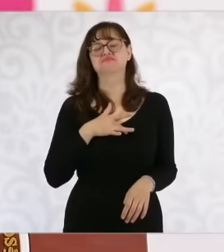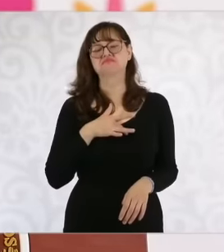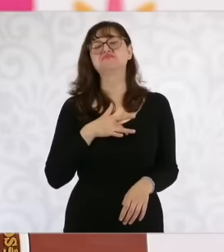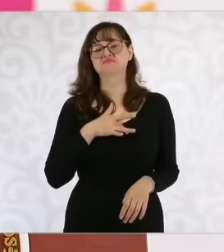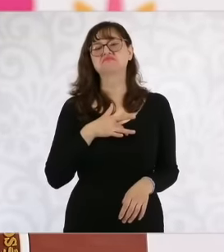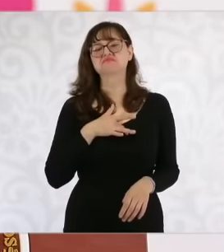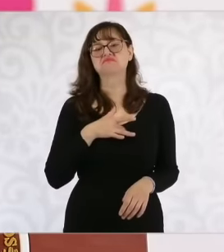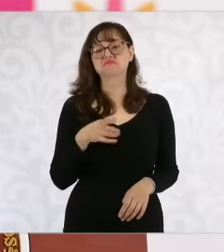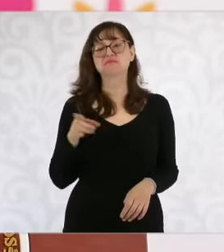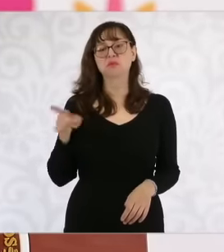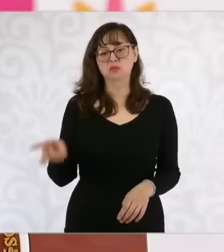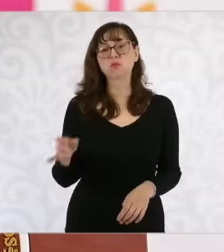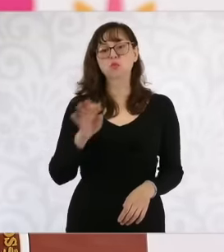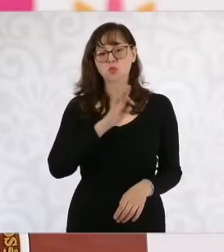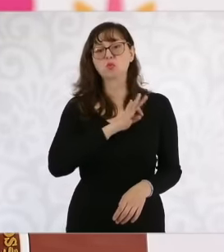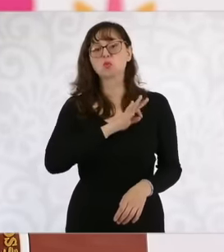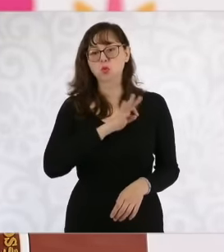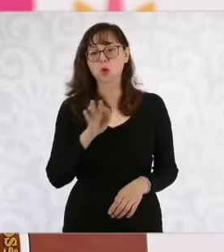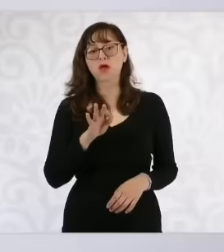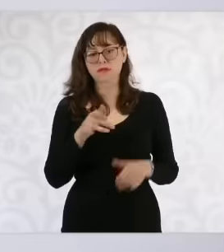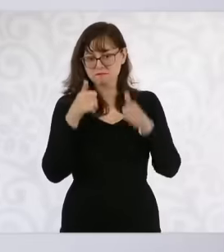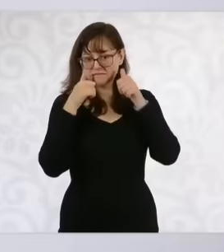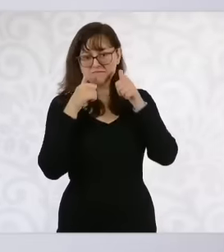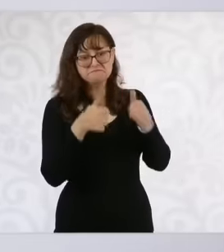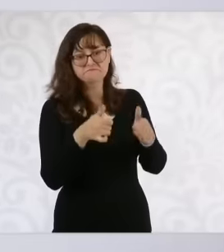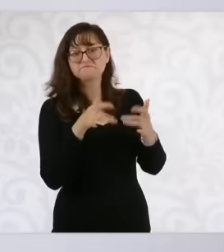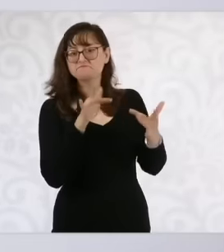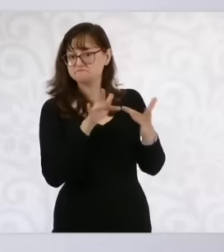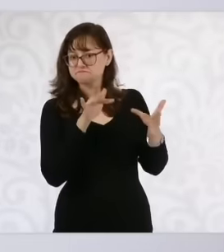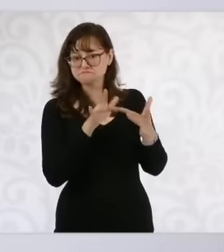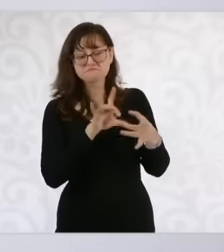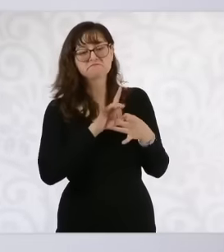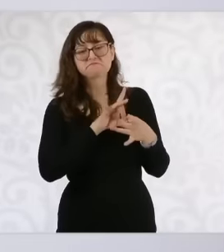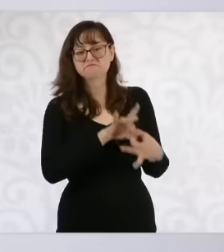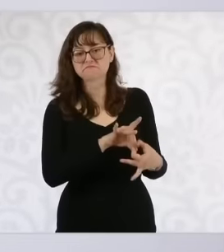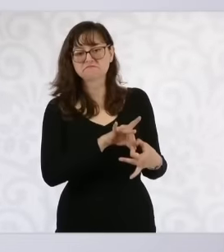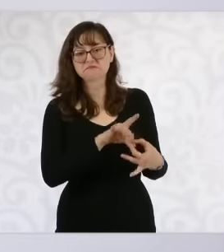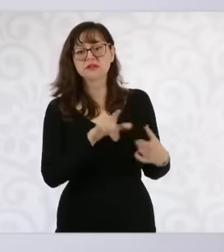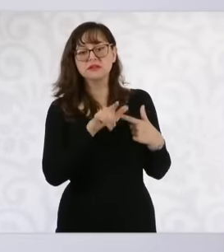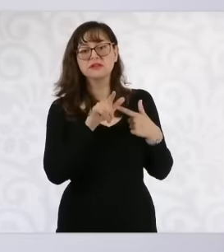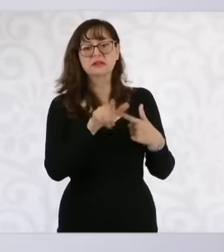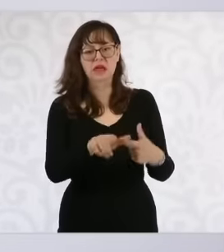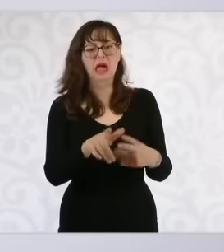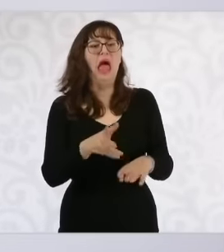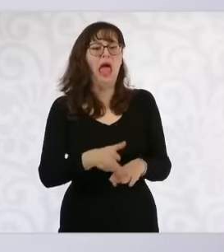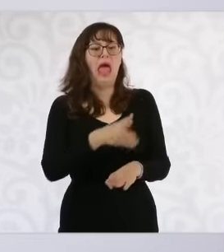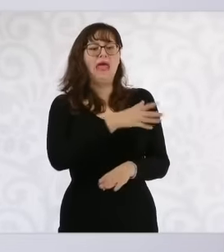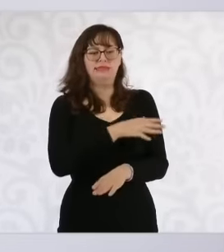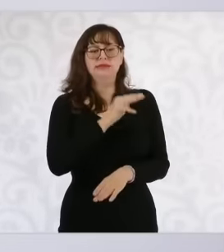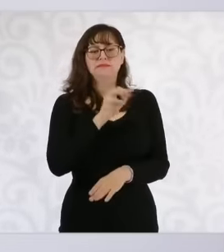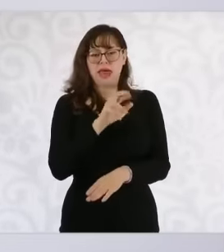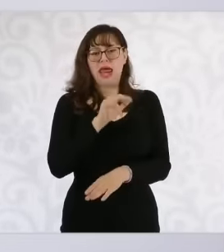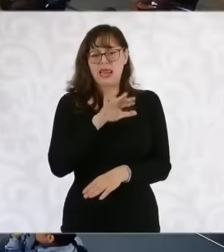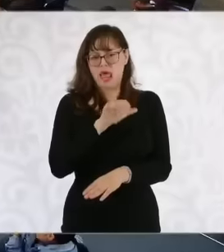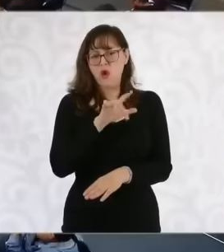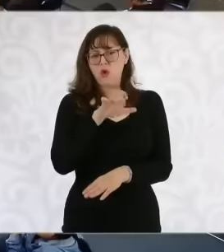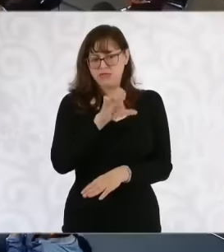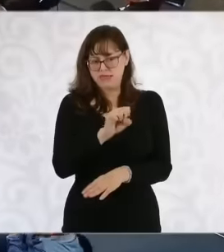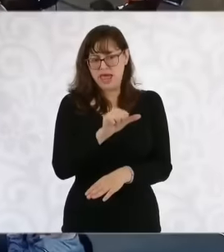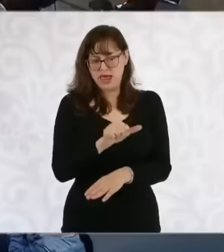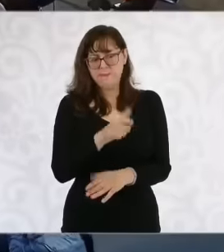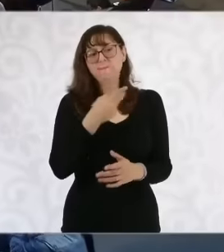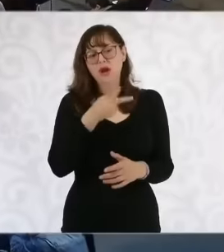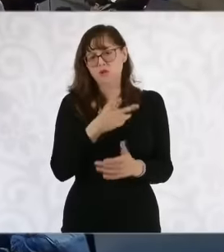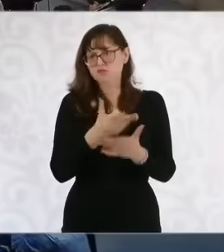can surely continue this work. which was started by María Luisa Alvores And we are also going to review the